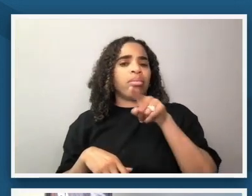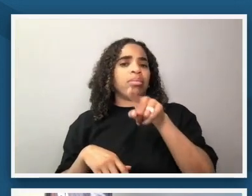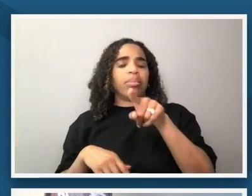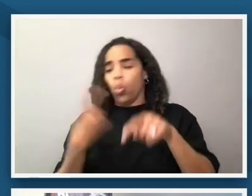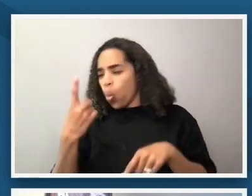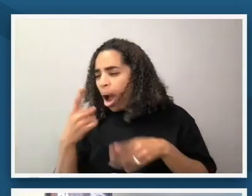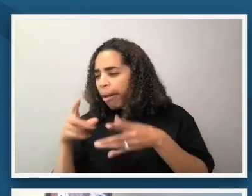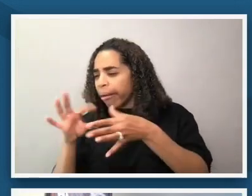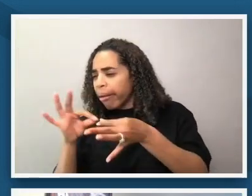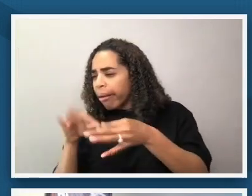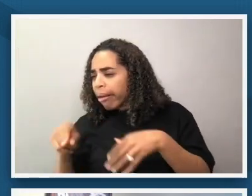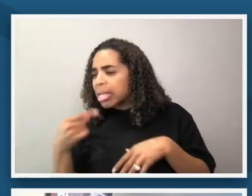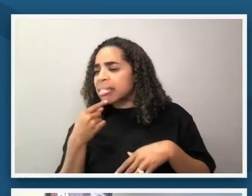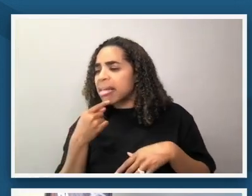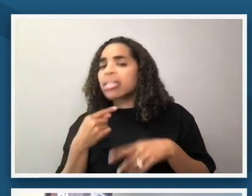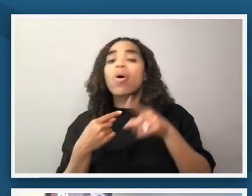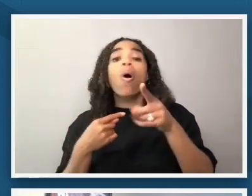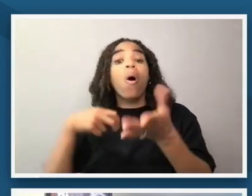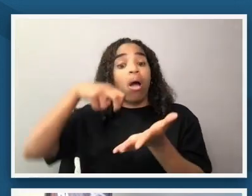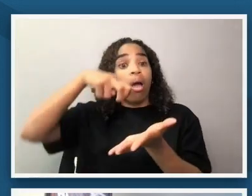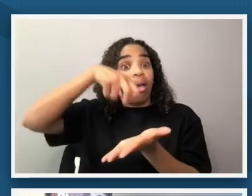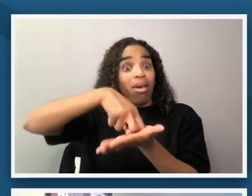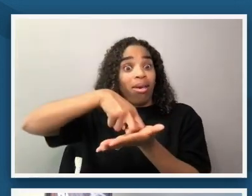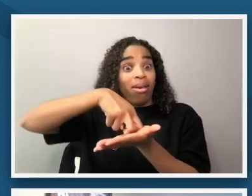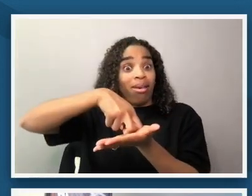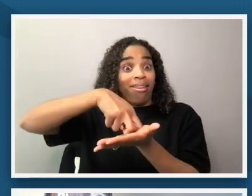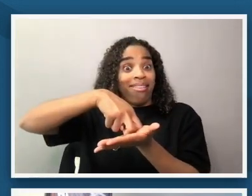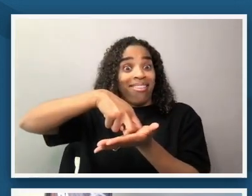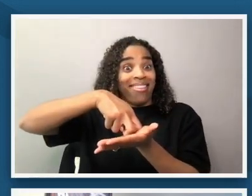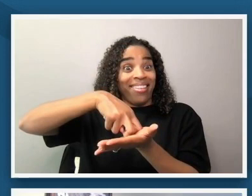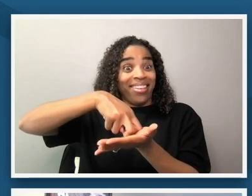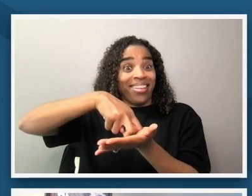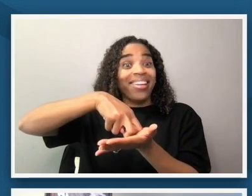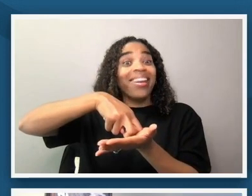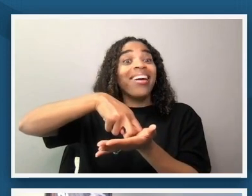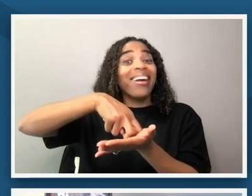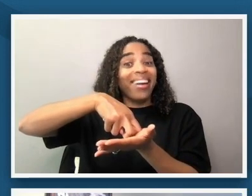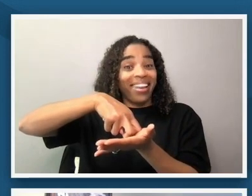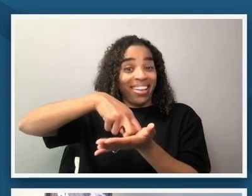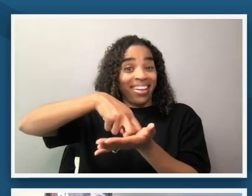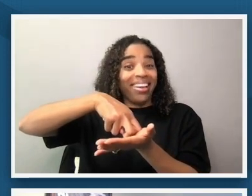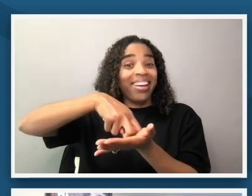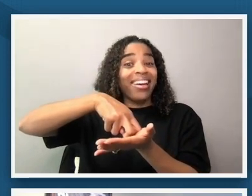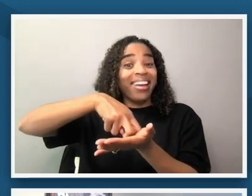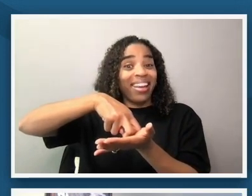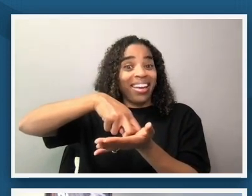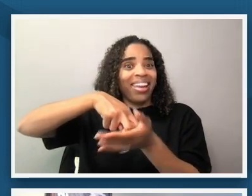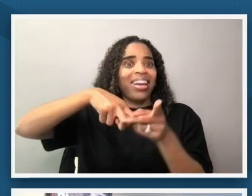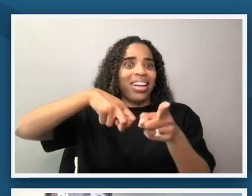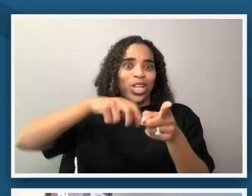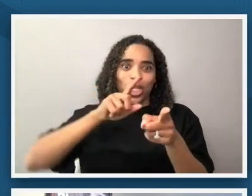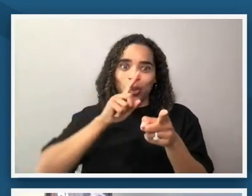idea of taking a knee has a deeper history than um than the participant was